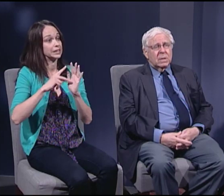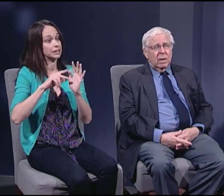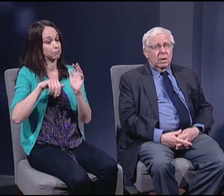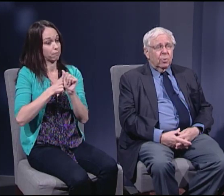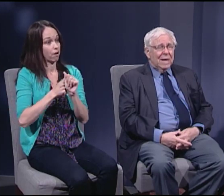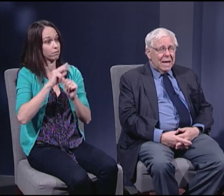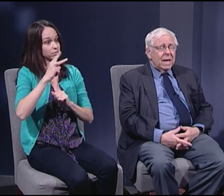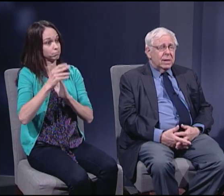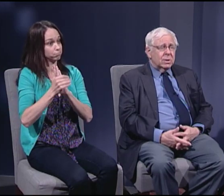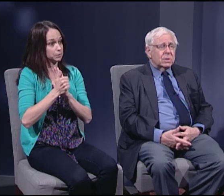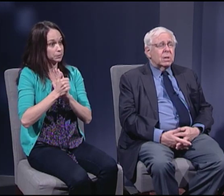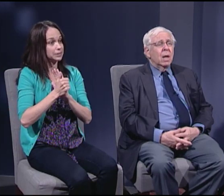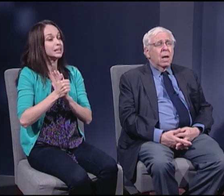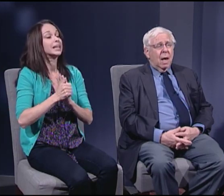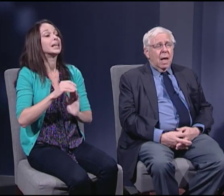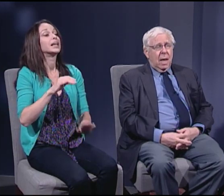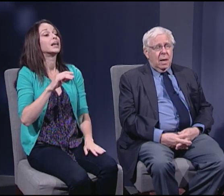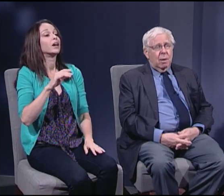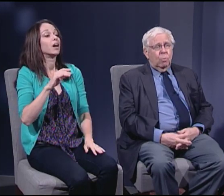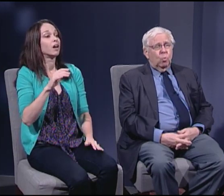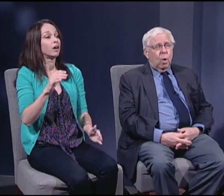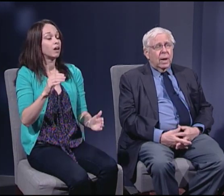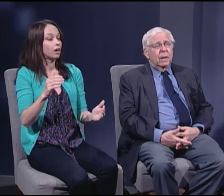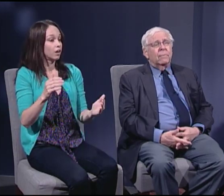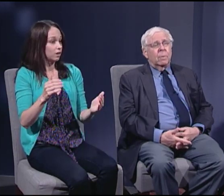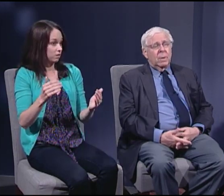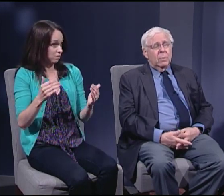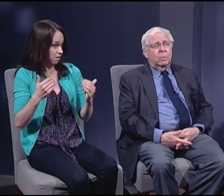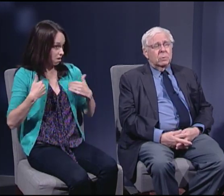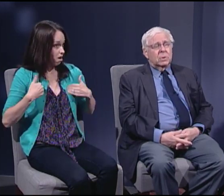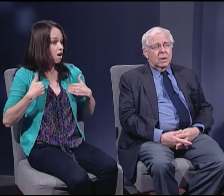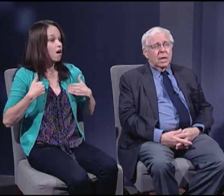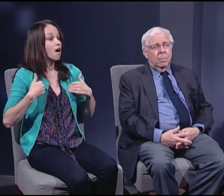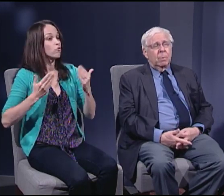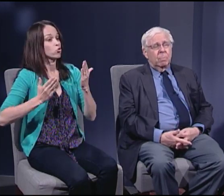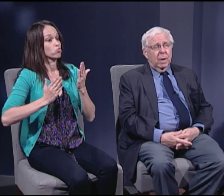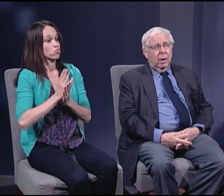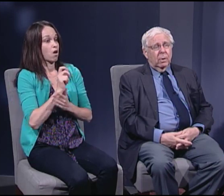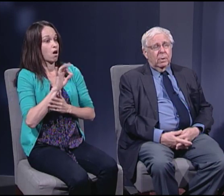that there is a right of the people to keep and bear